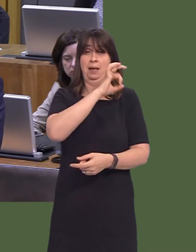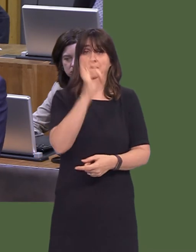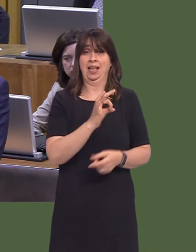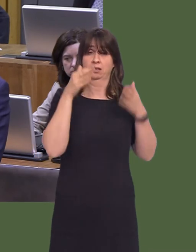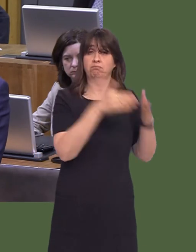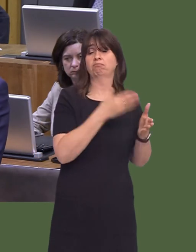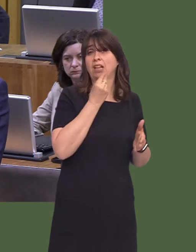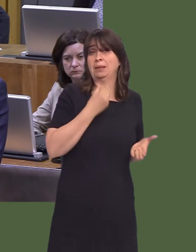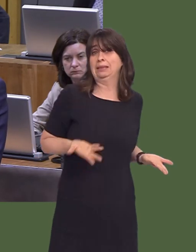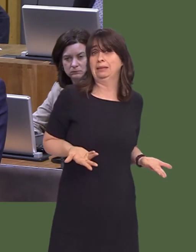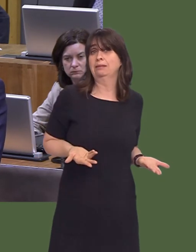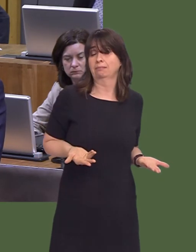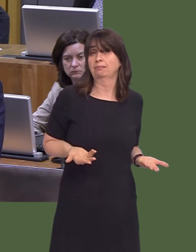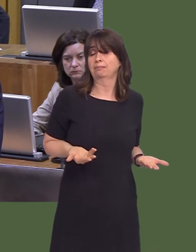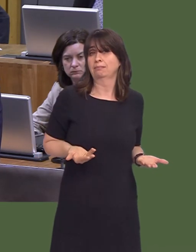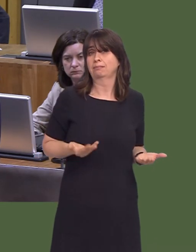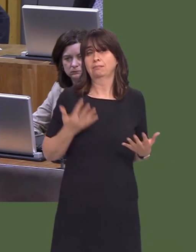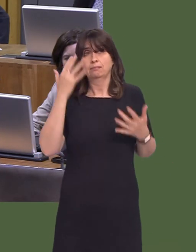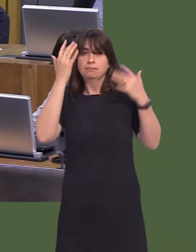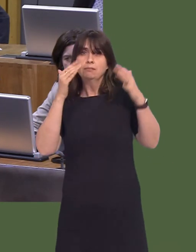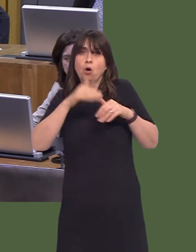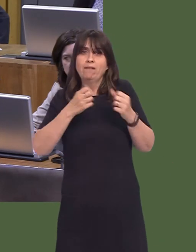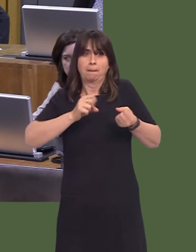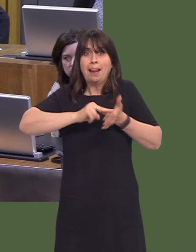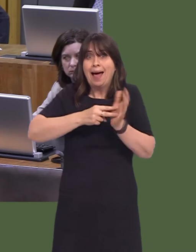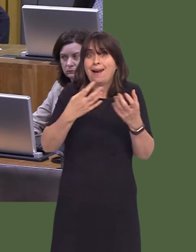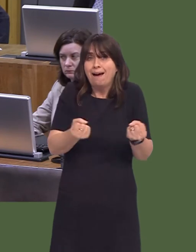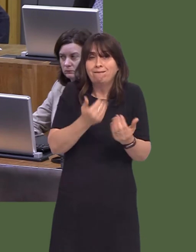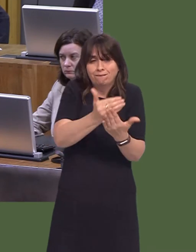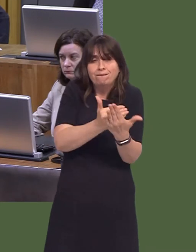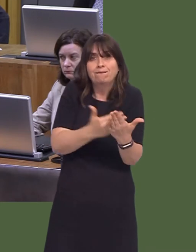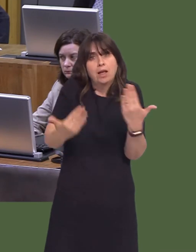The way forward is outlined in our diabetes delivery plan. That was updated and republished